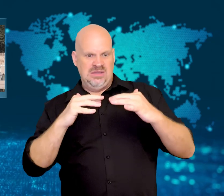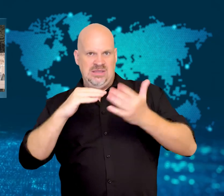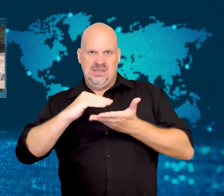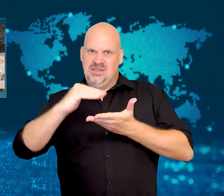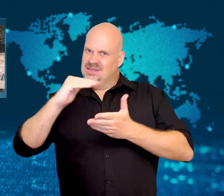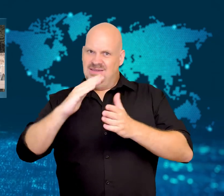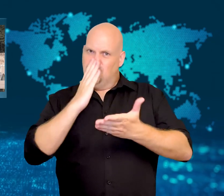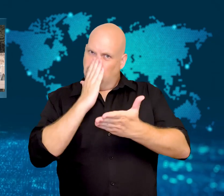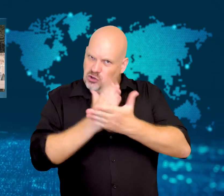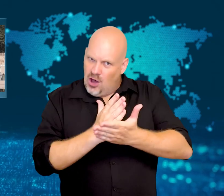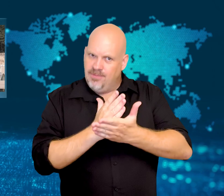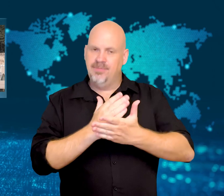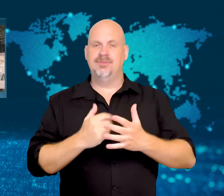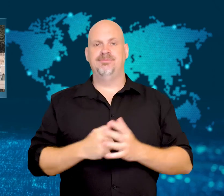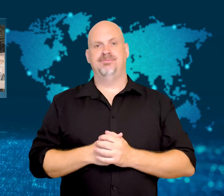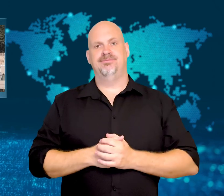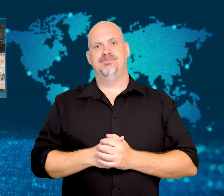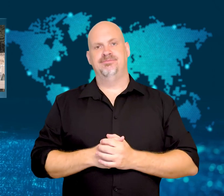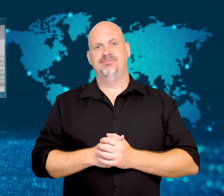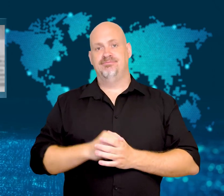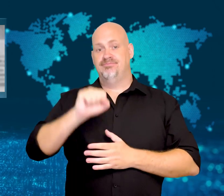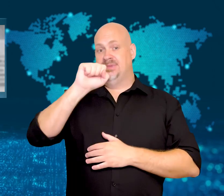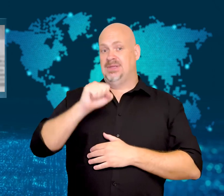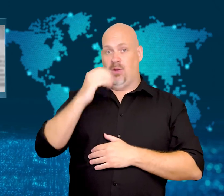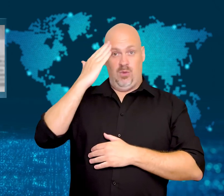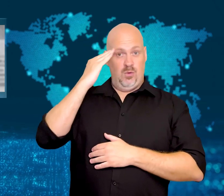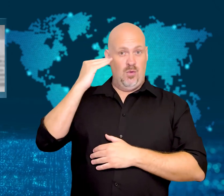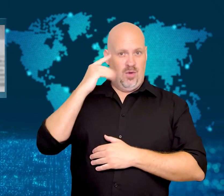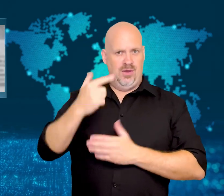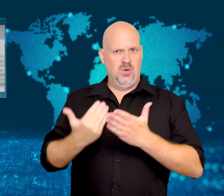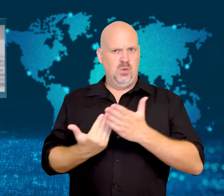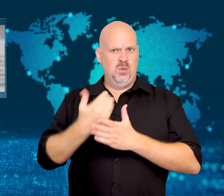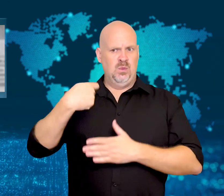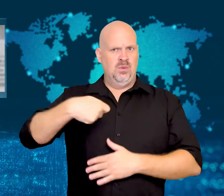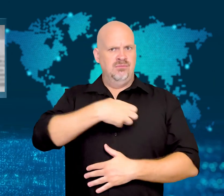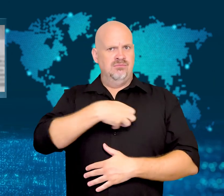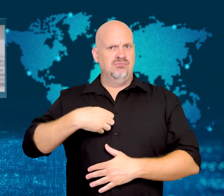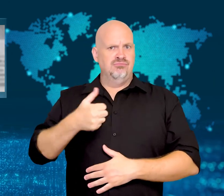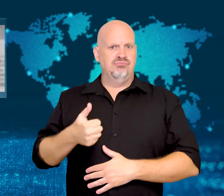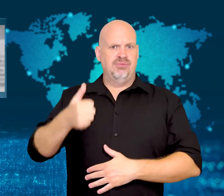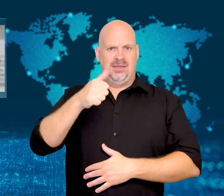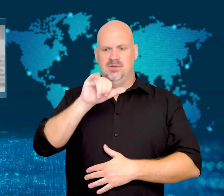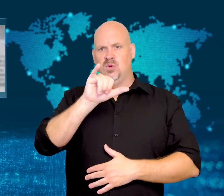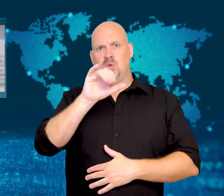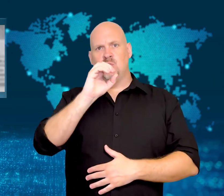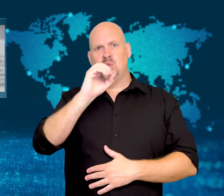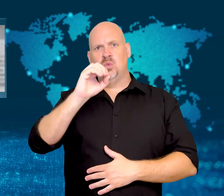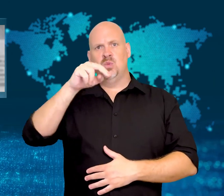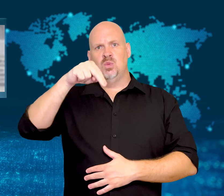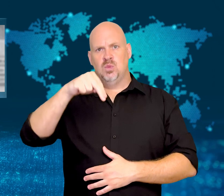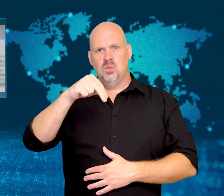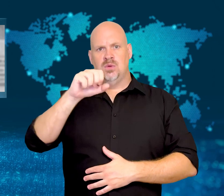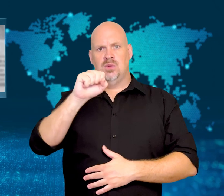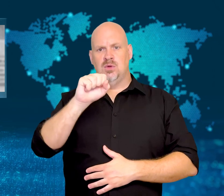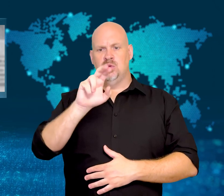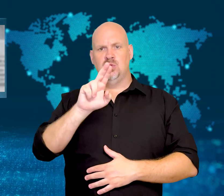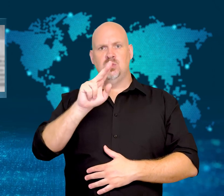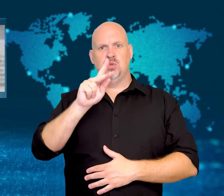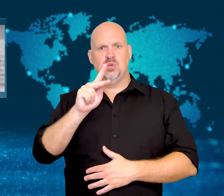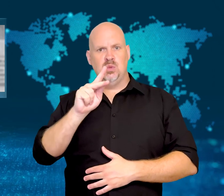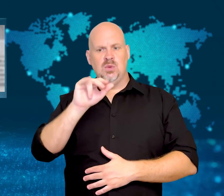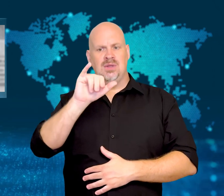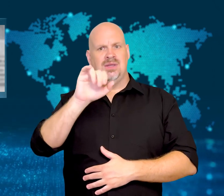When South Korea's new president, Yoon Suk-yeol,